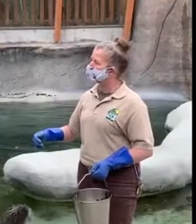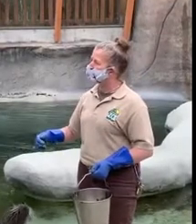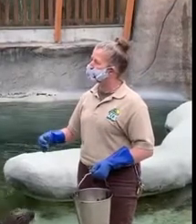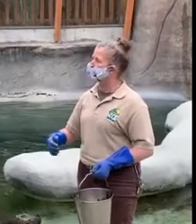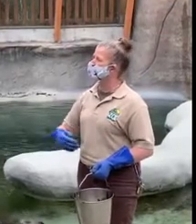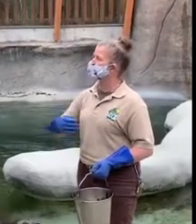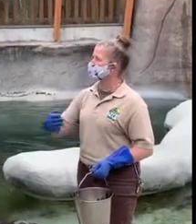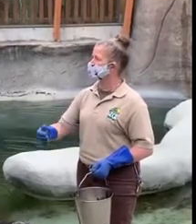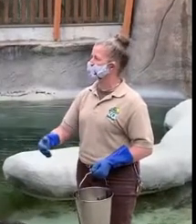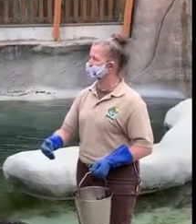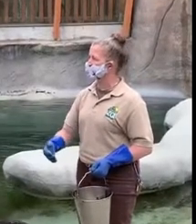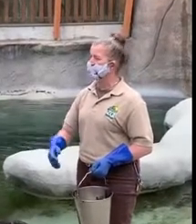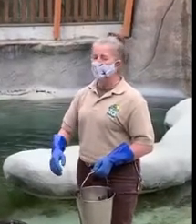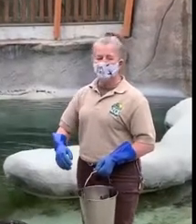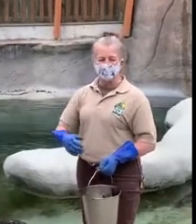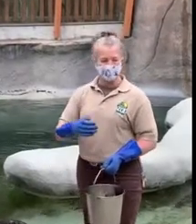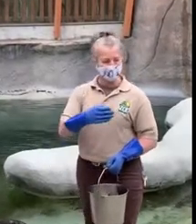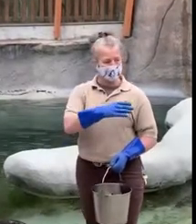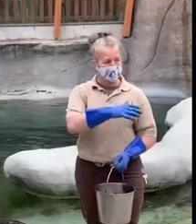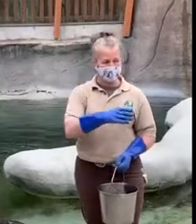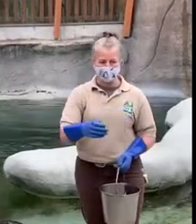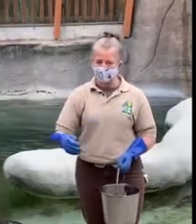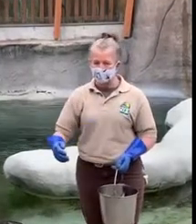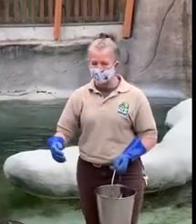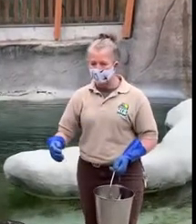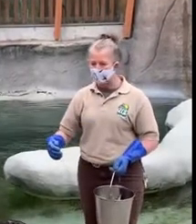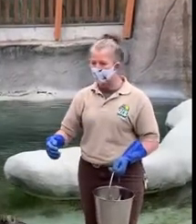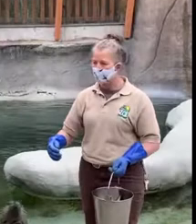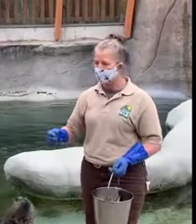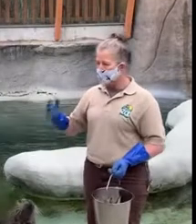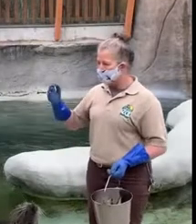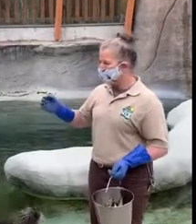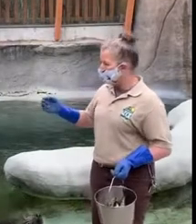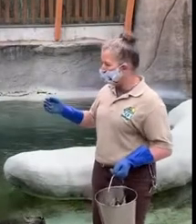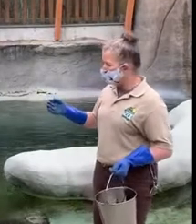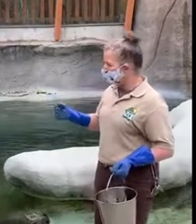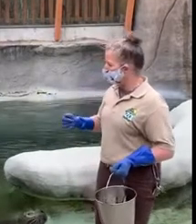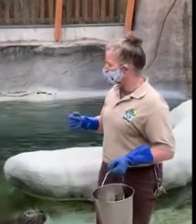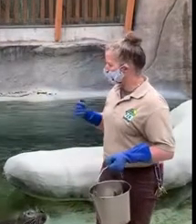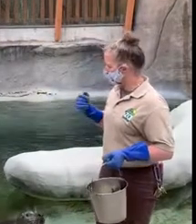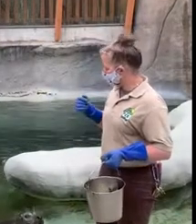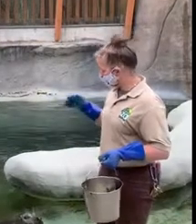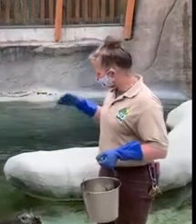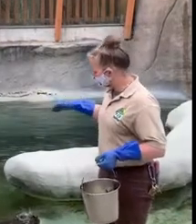between us and that animal, whether it's a fence, a wall,